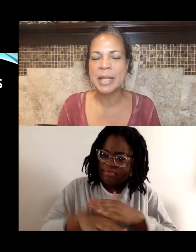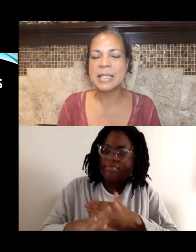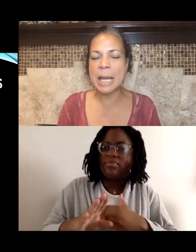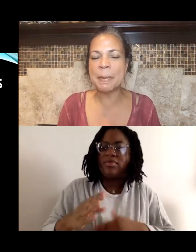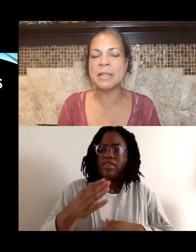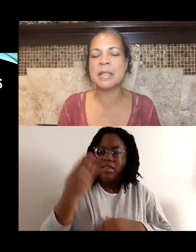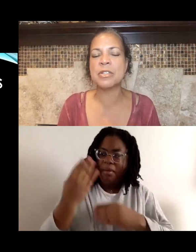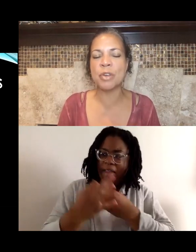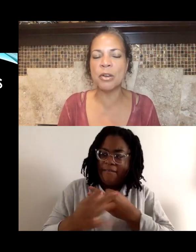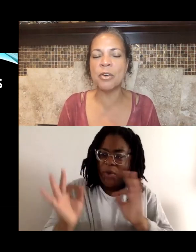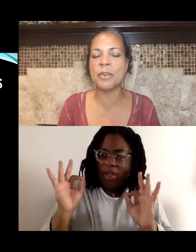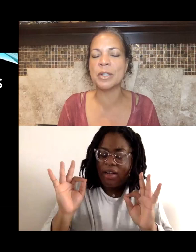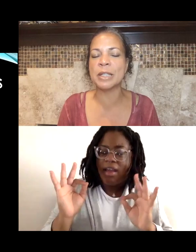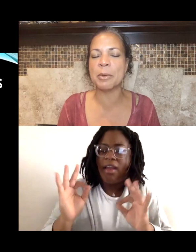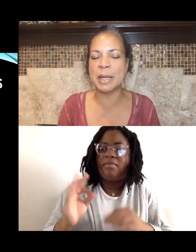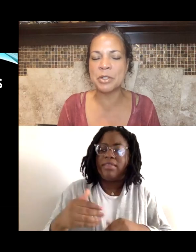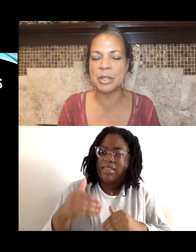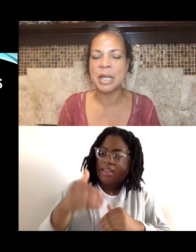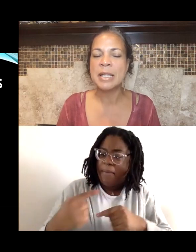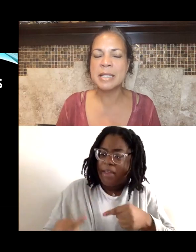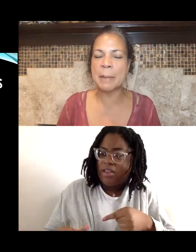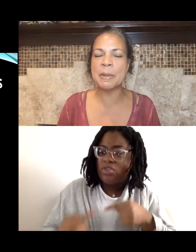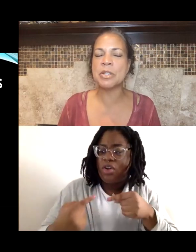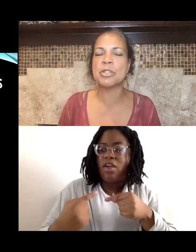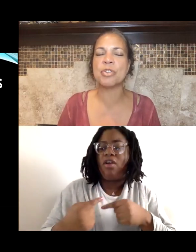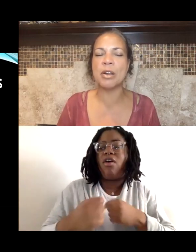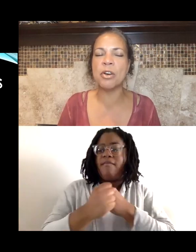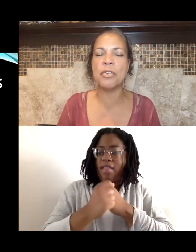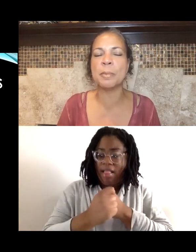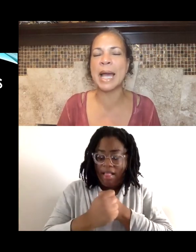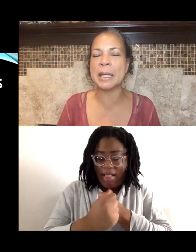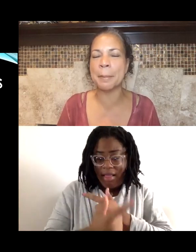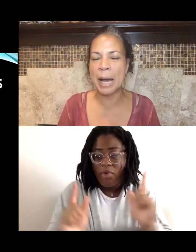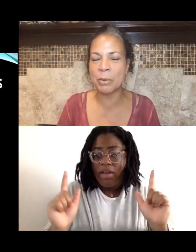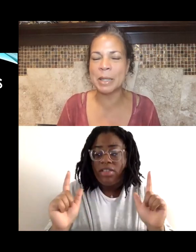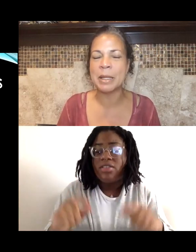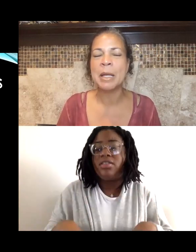Step into the struggle for liberation. Step into the struggle for black empowerment,